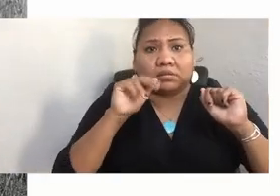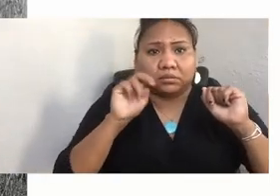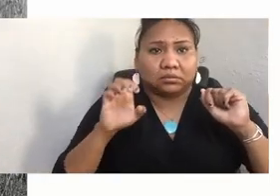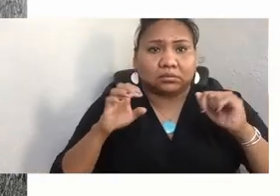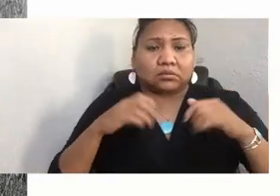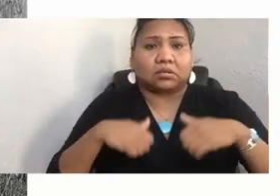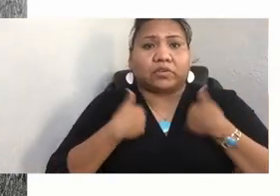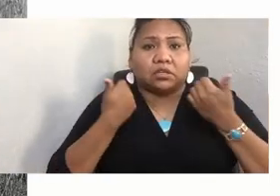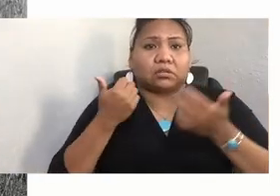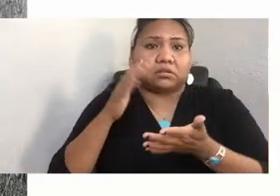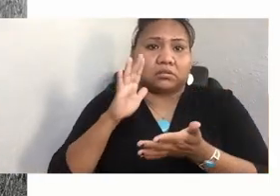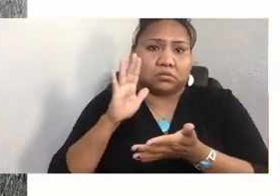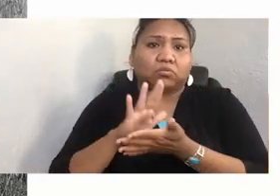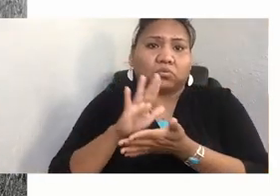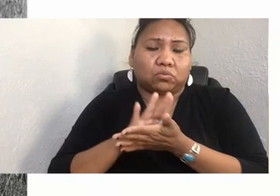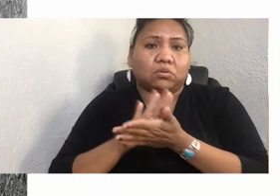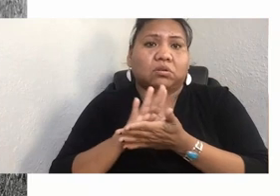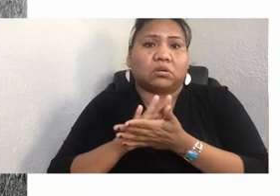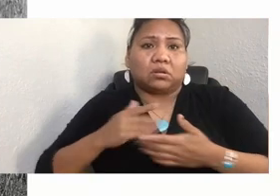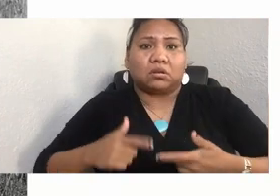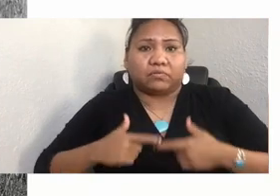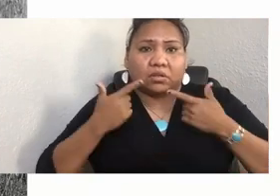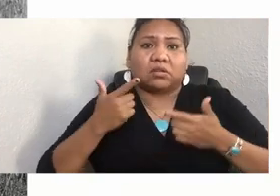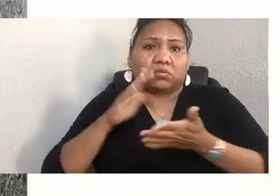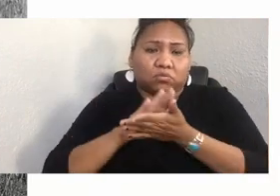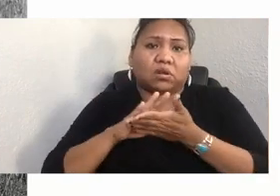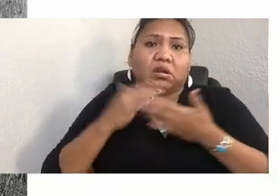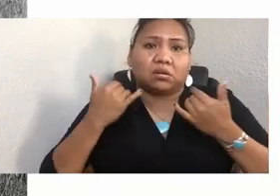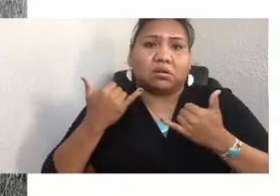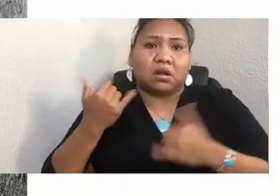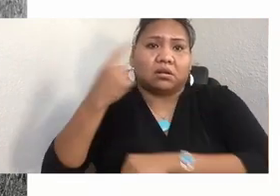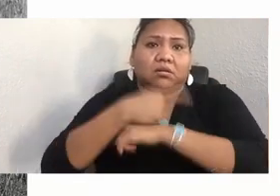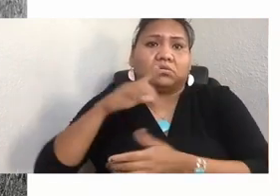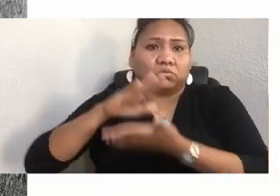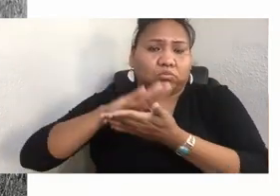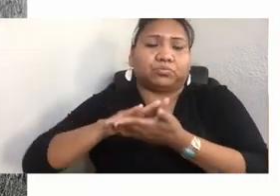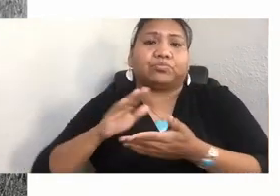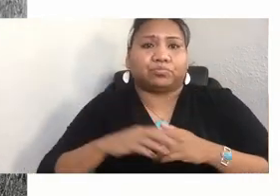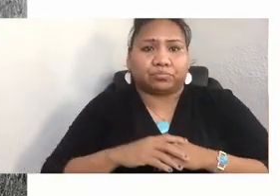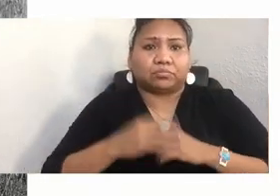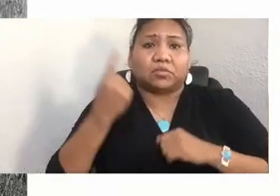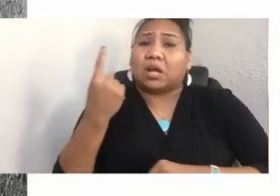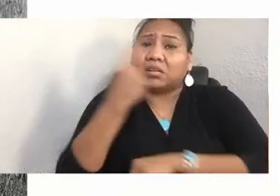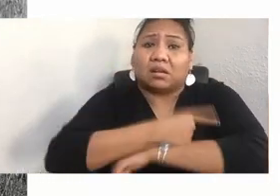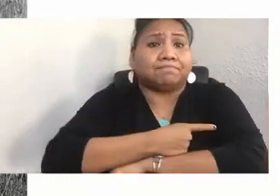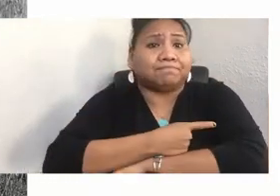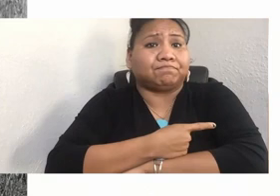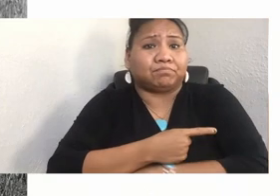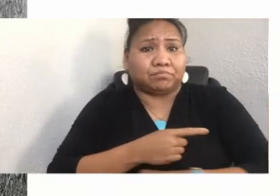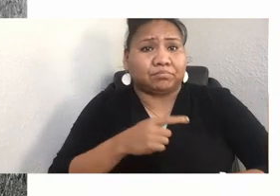But she taught there for many years. And one day, the police came down to the station. And they told Jennie, you're going